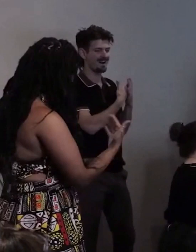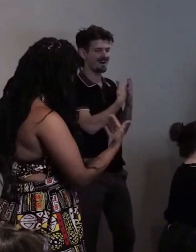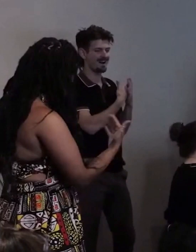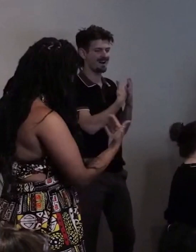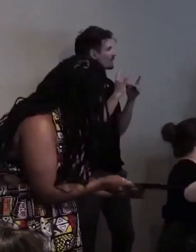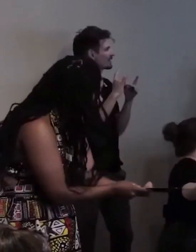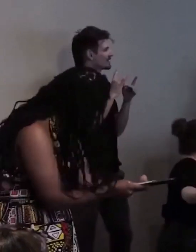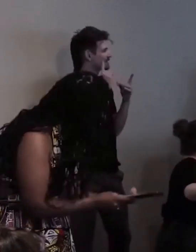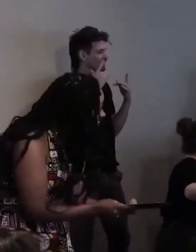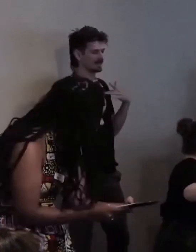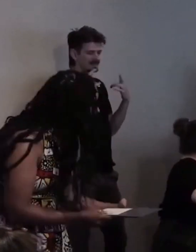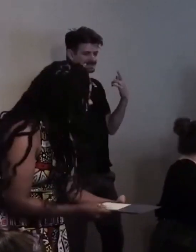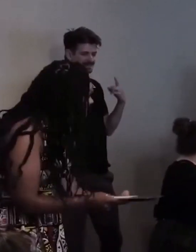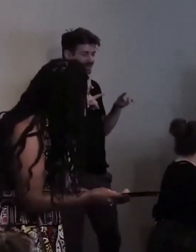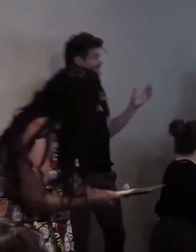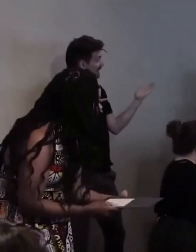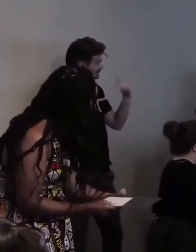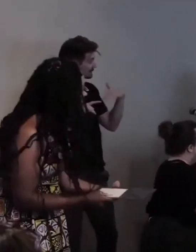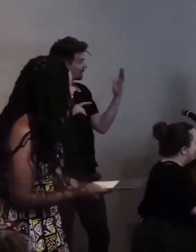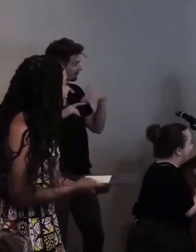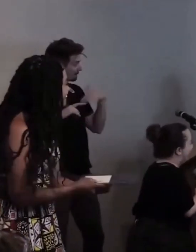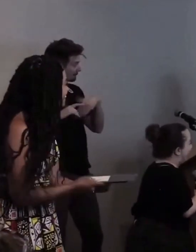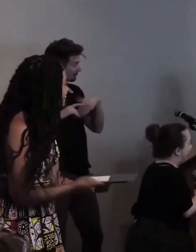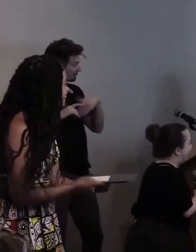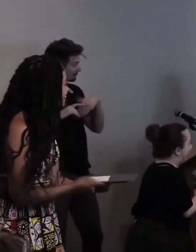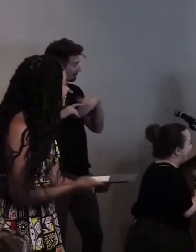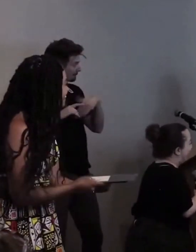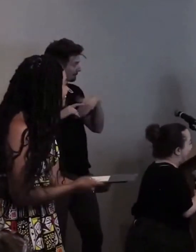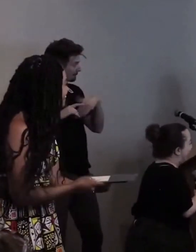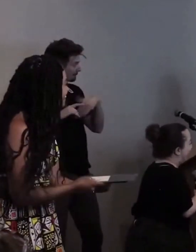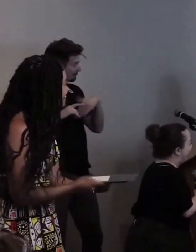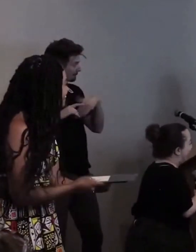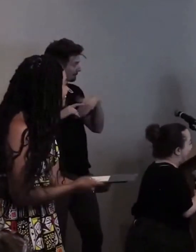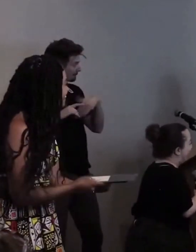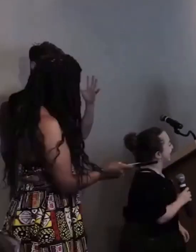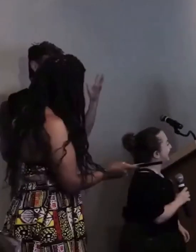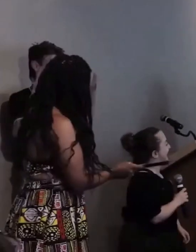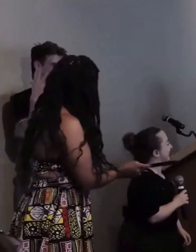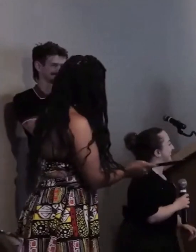We actually have... Yes [public clapping]